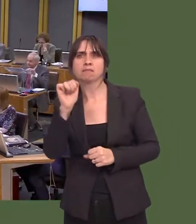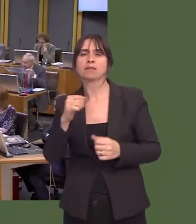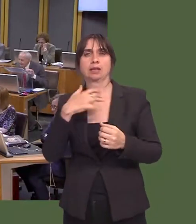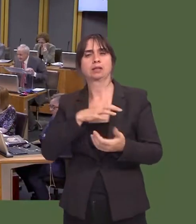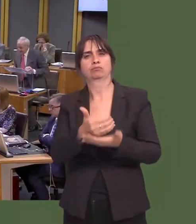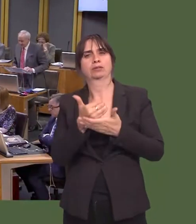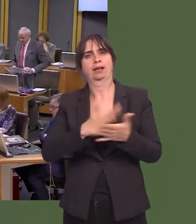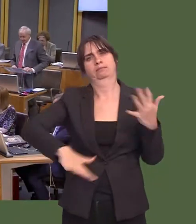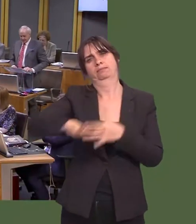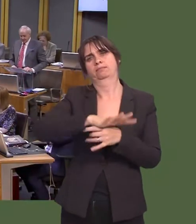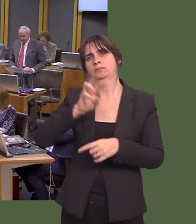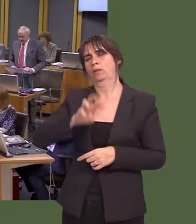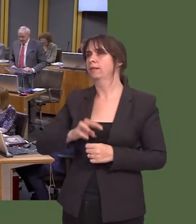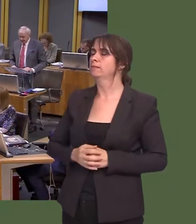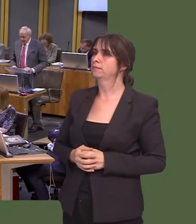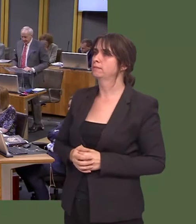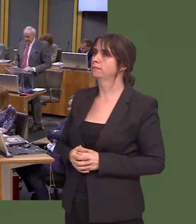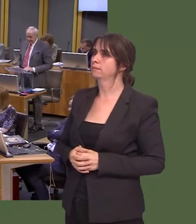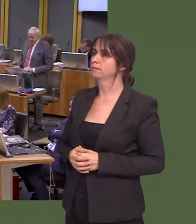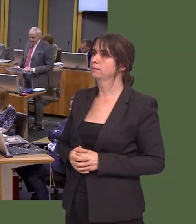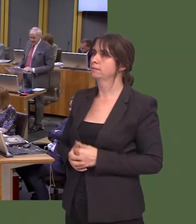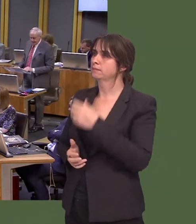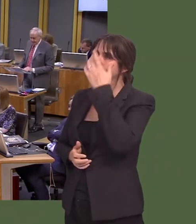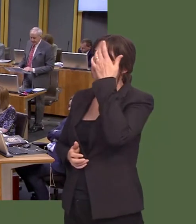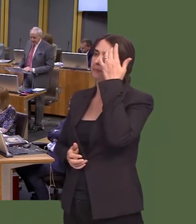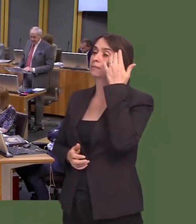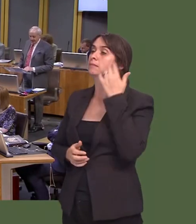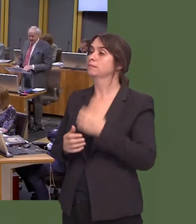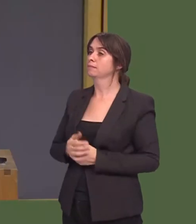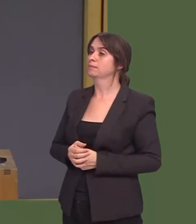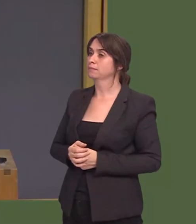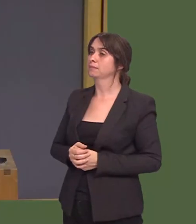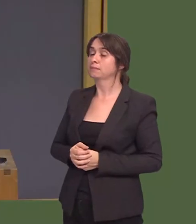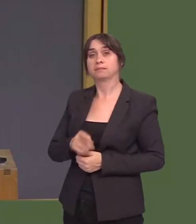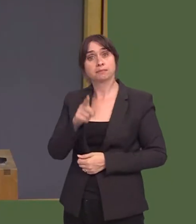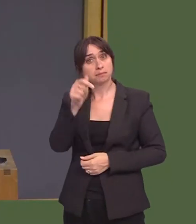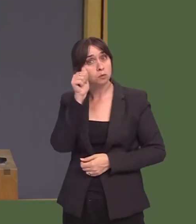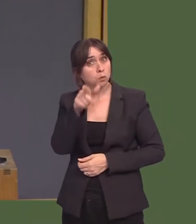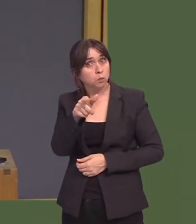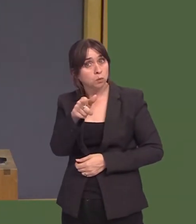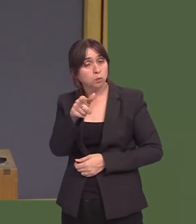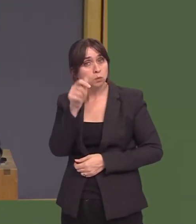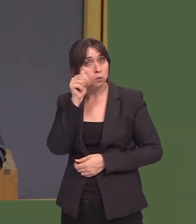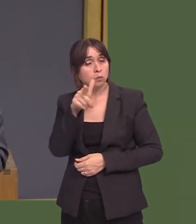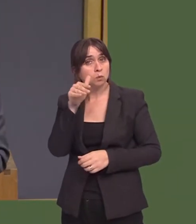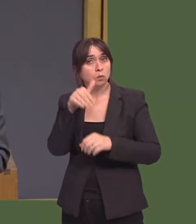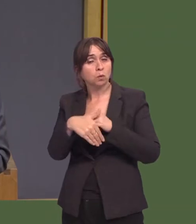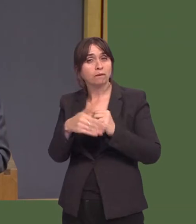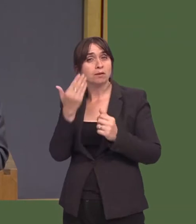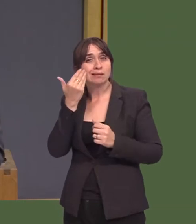Neil Hamilton: I thank the First Minister for that reply. I donít know whether he is aware of a poll that is being conducted by the debt charity